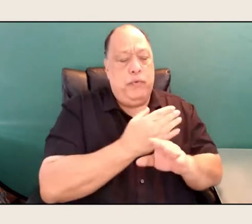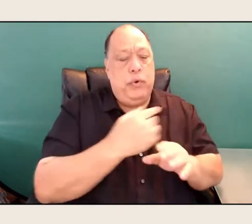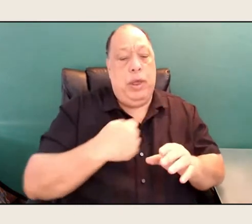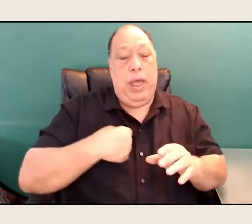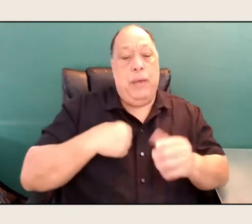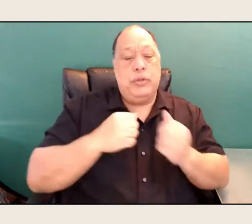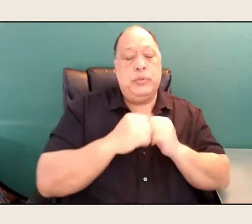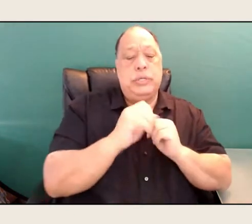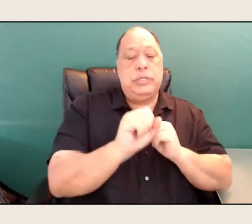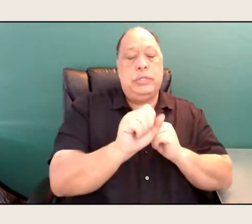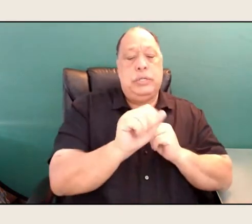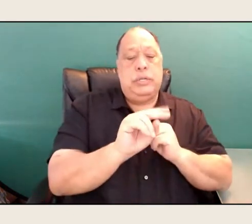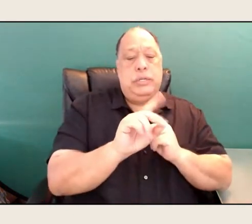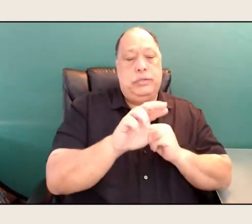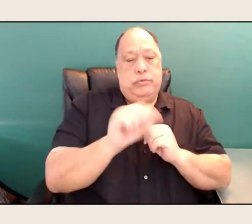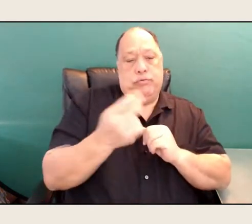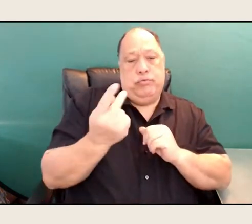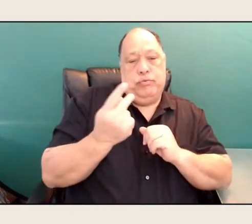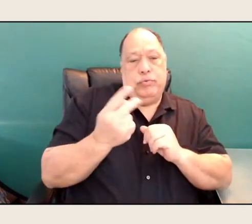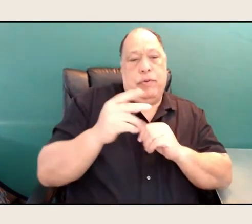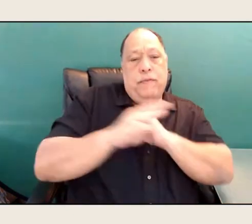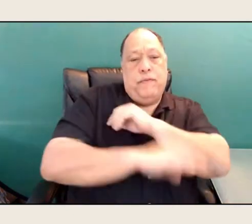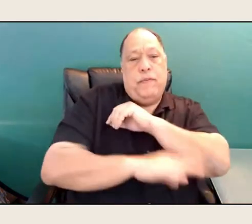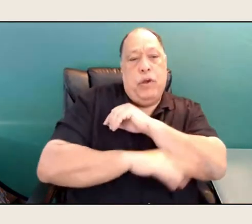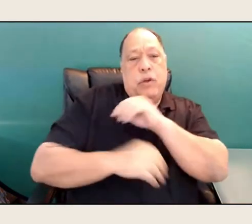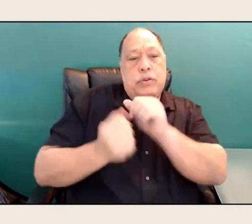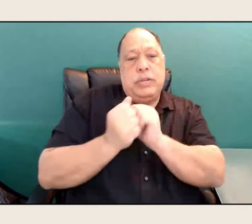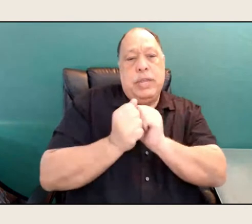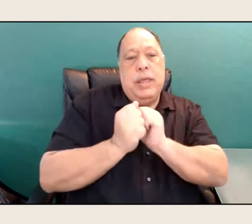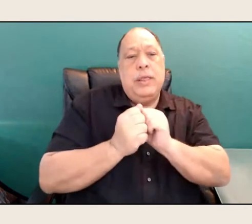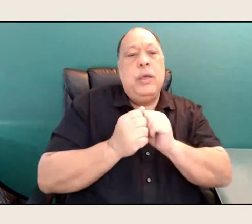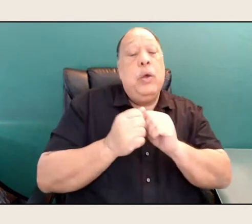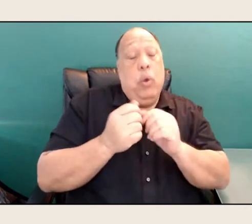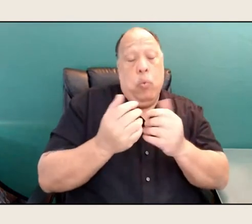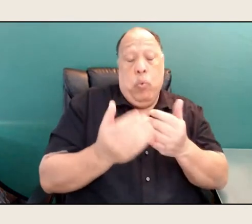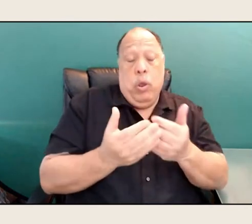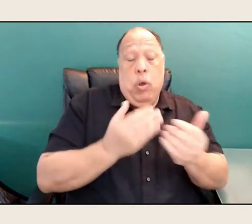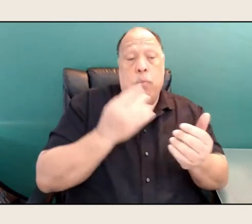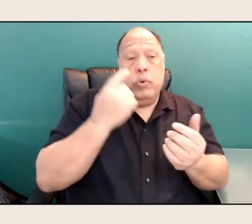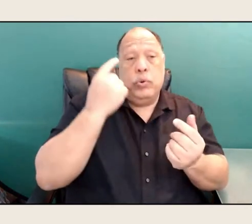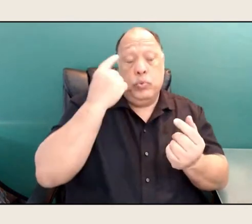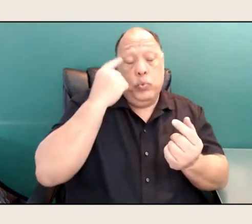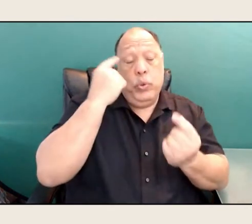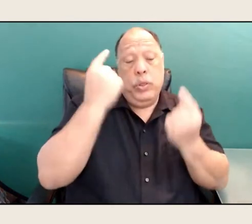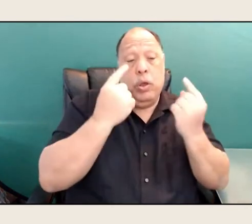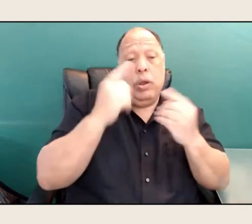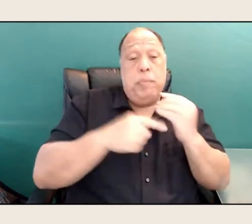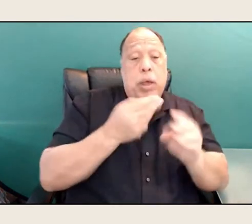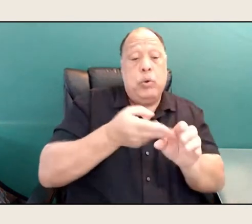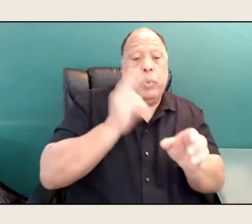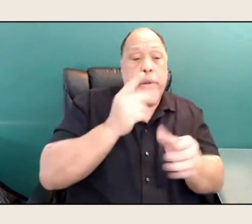that same fall together, and we both thought of quitting that same, after a week or two in the writing workshop.